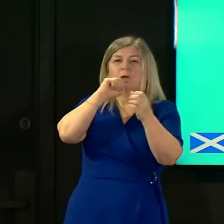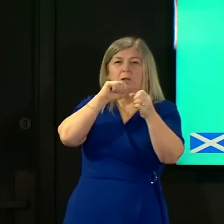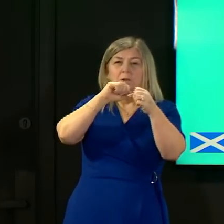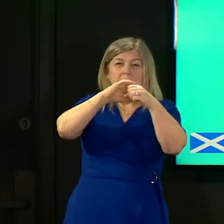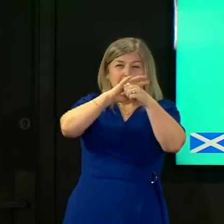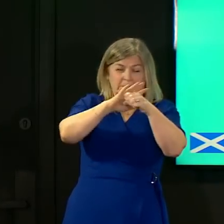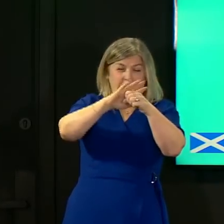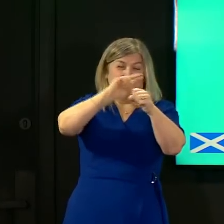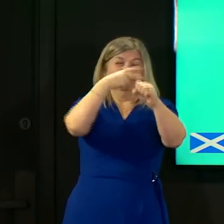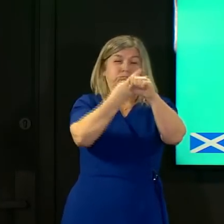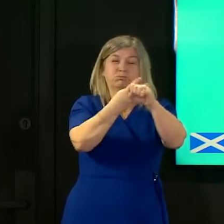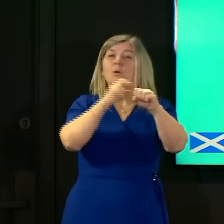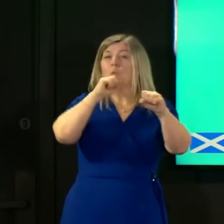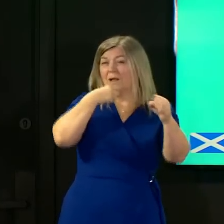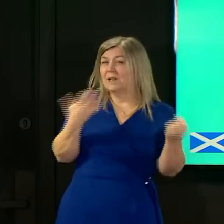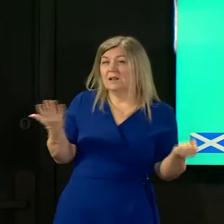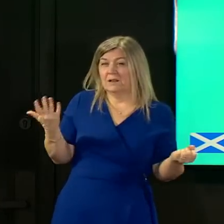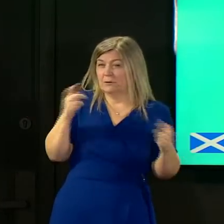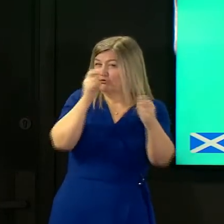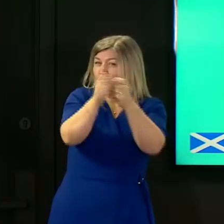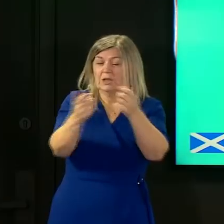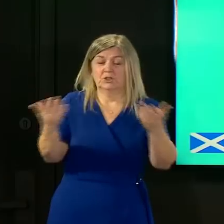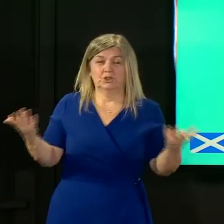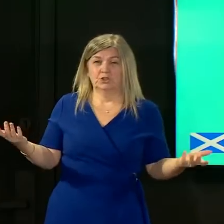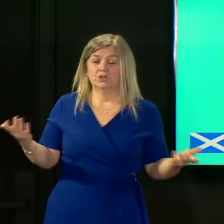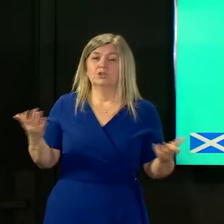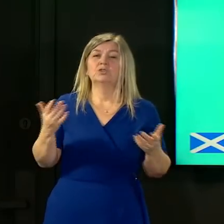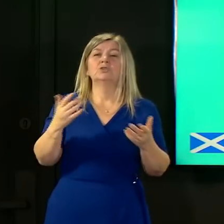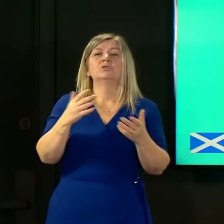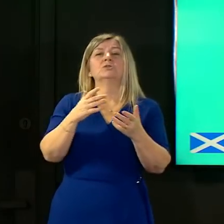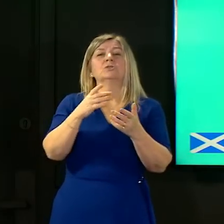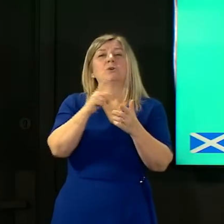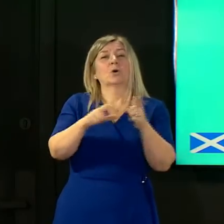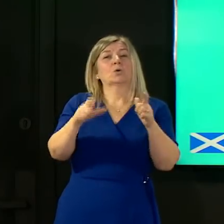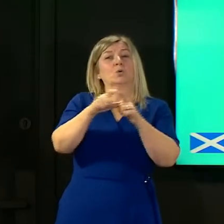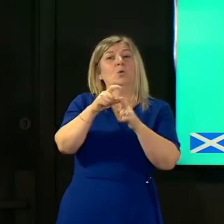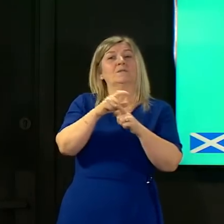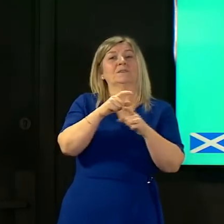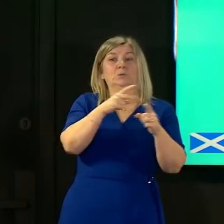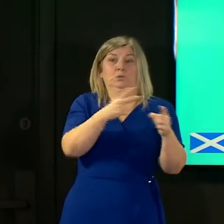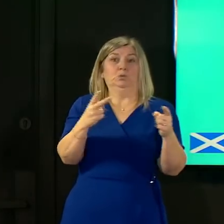and shows different features with the SARS-CoV2 virus what we're starting to see is those